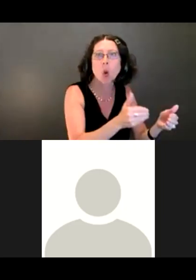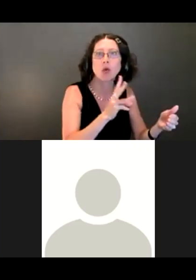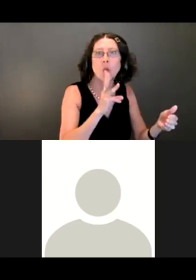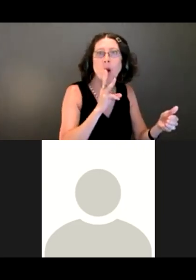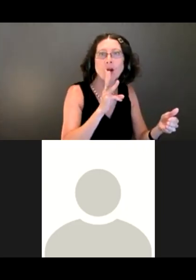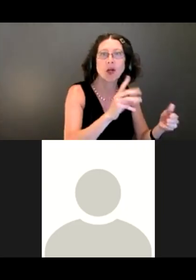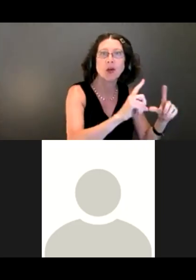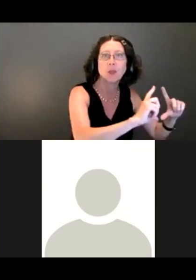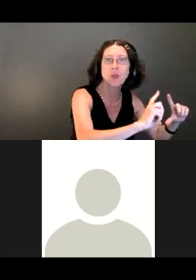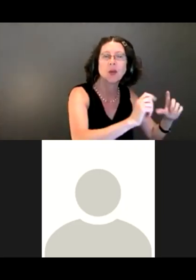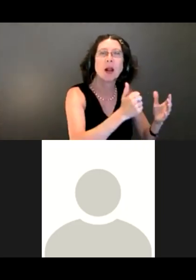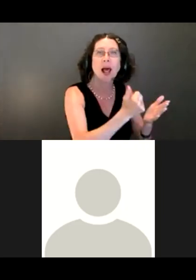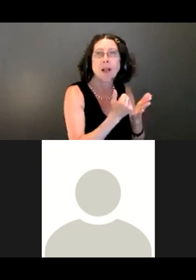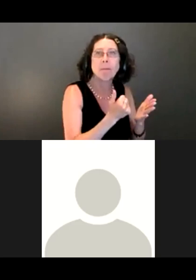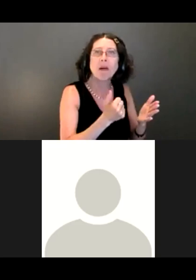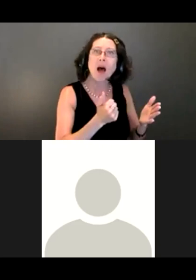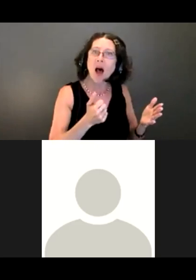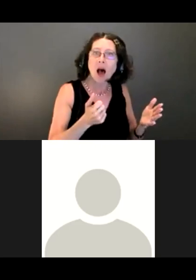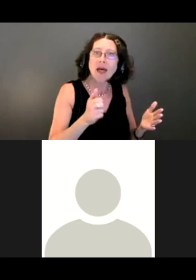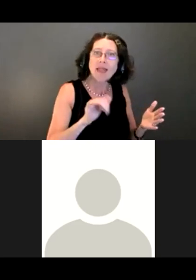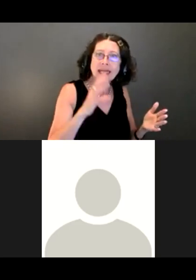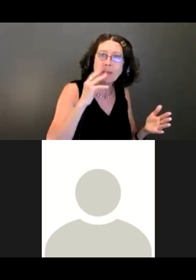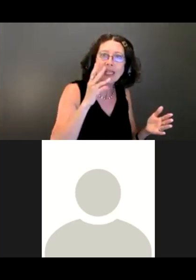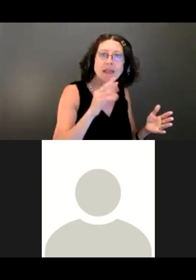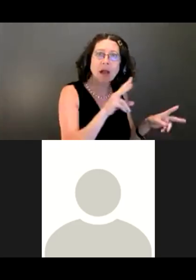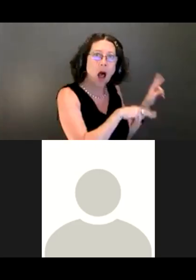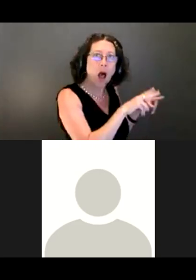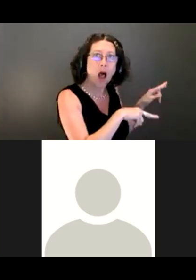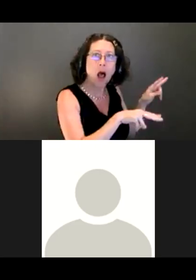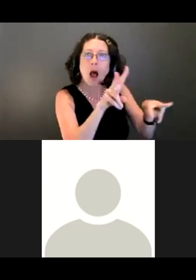Yes, this is a wonderful opportunity to talk about